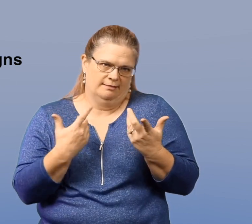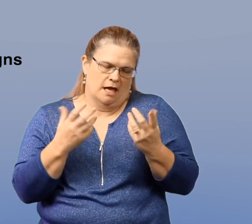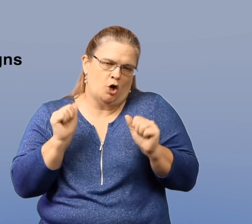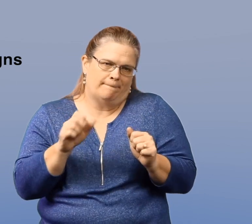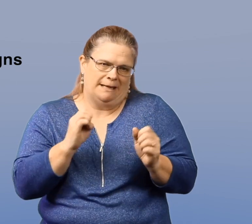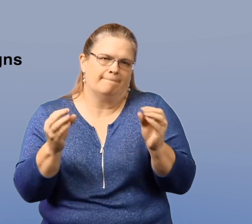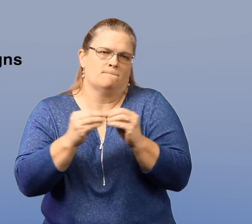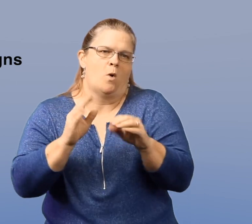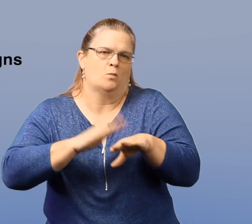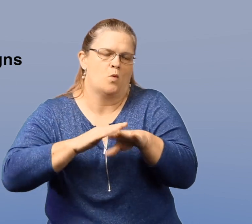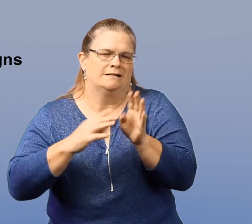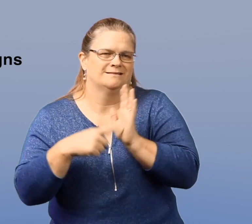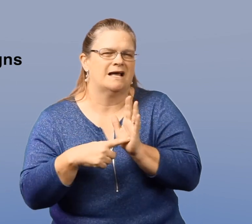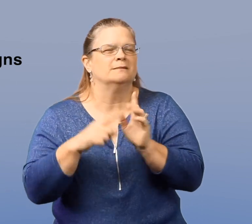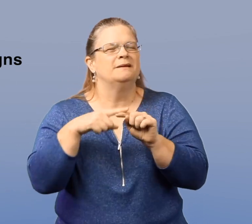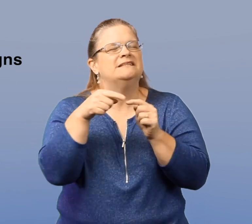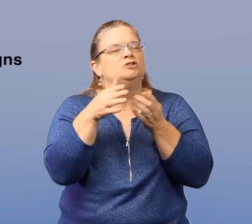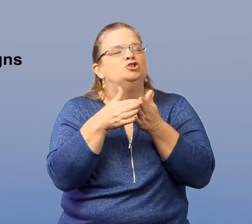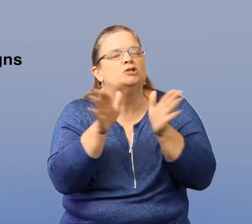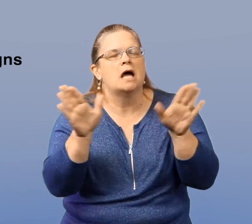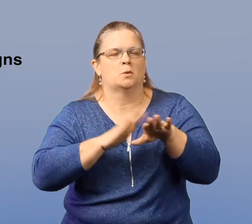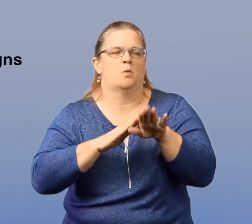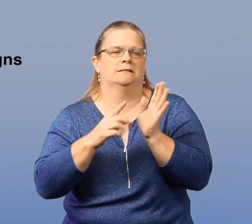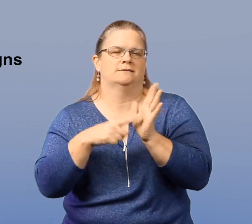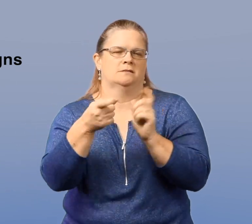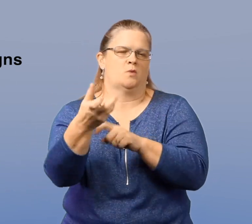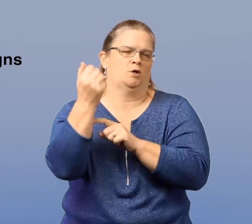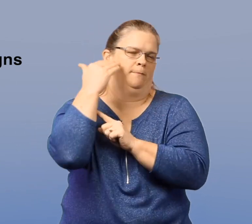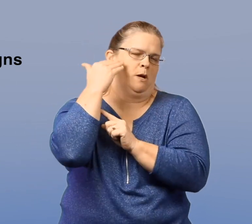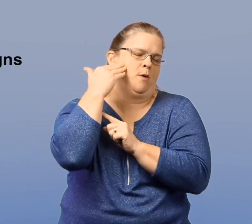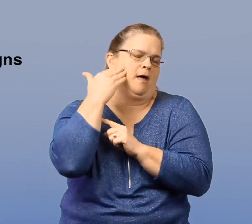There are additional warning signs, but these are the general ones to be aware of.